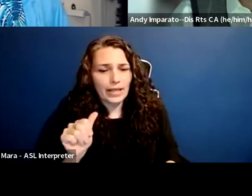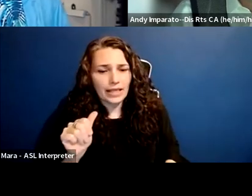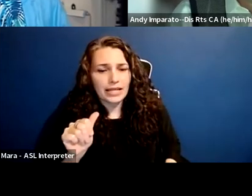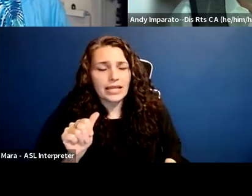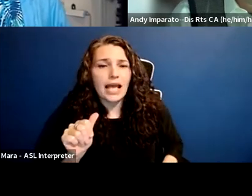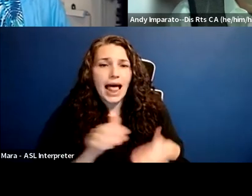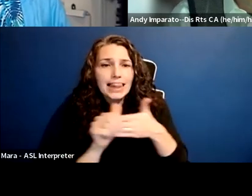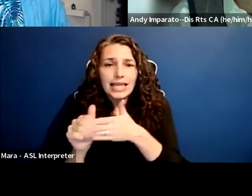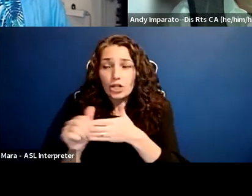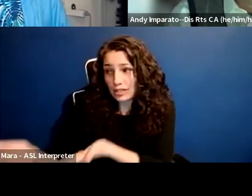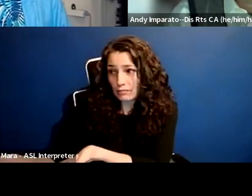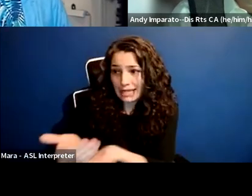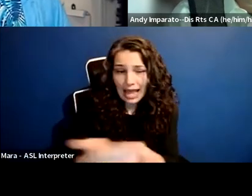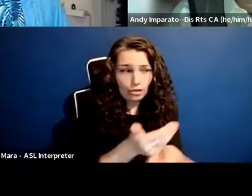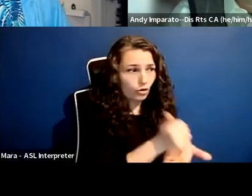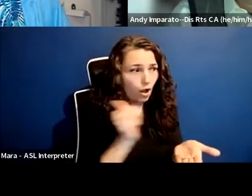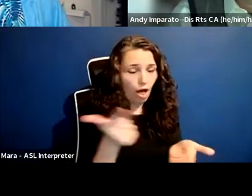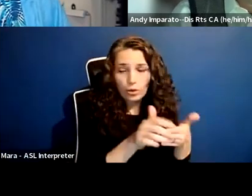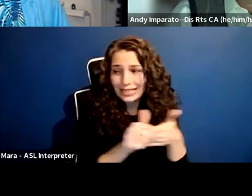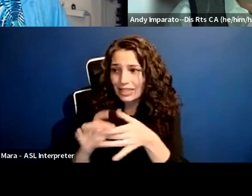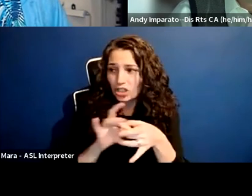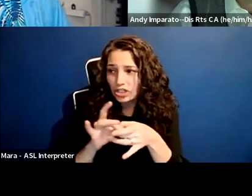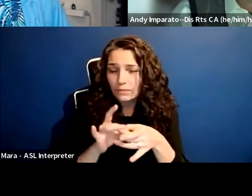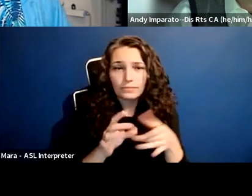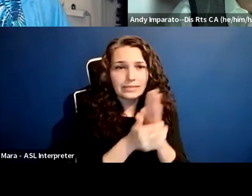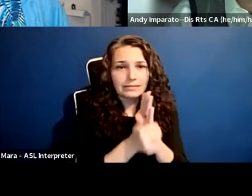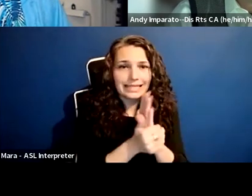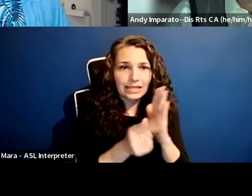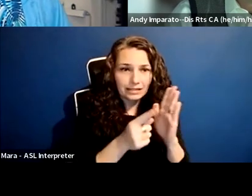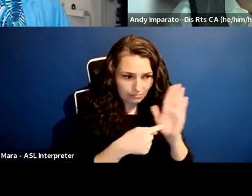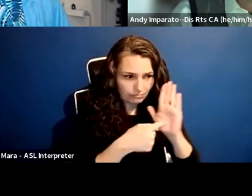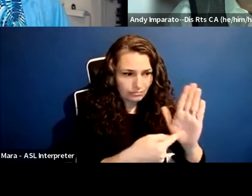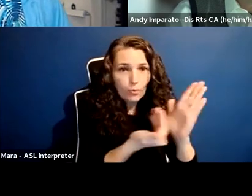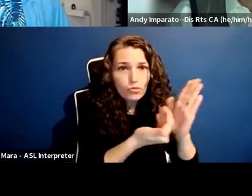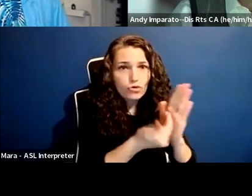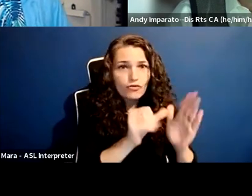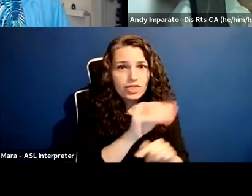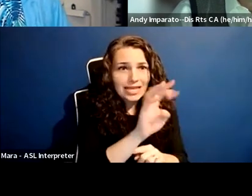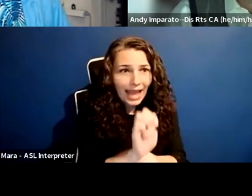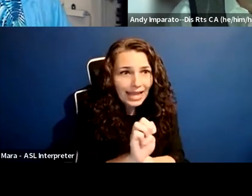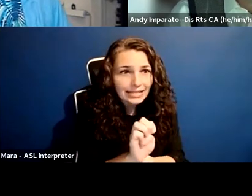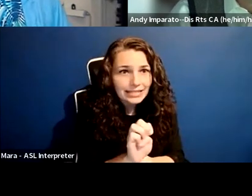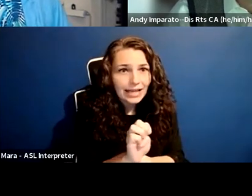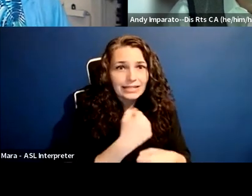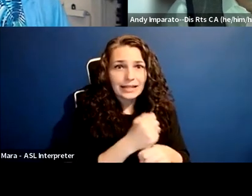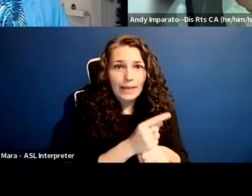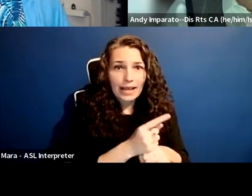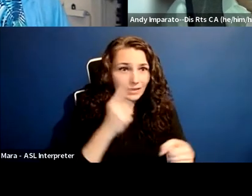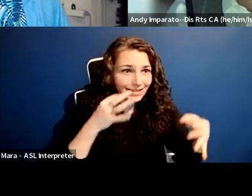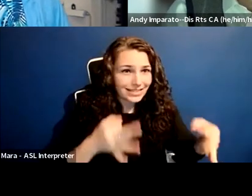in a way that we can't always make the case, and if they ignore us as a subject of research, then we have a harder time making our case,